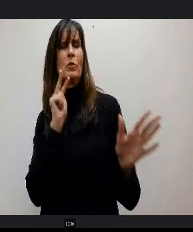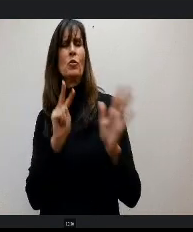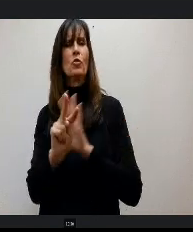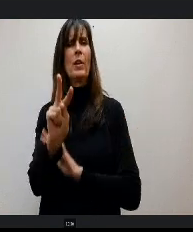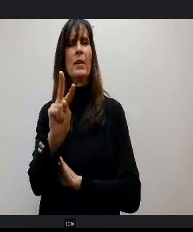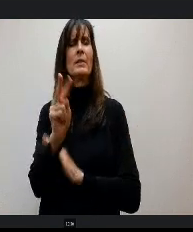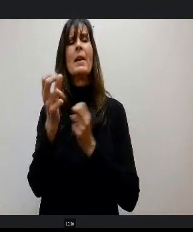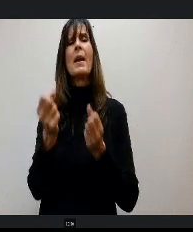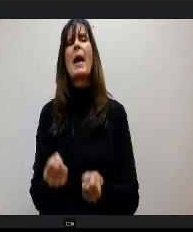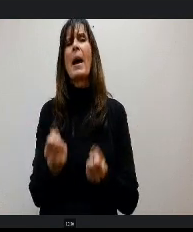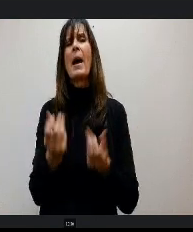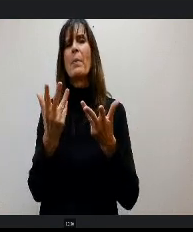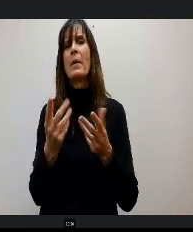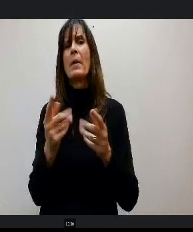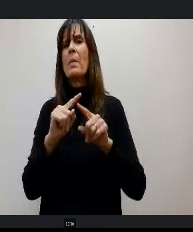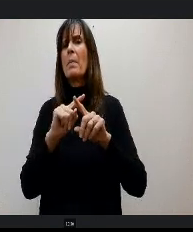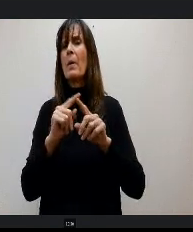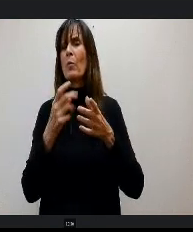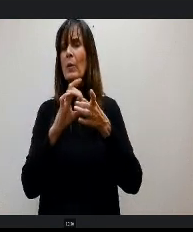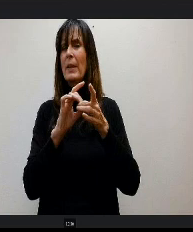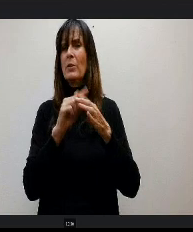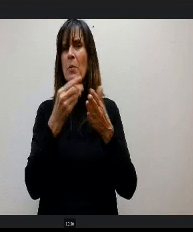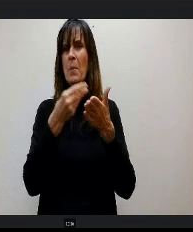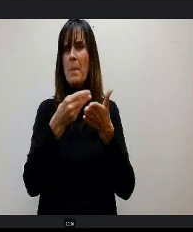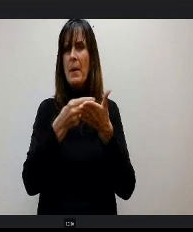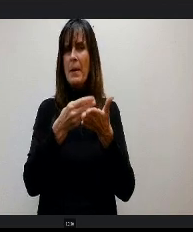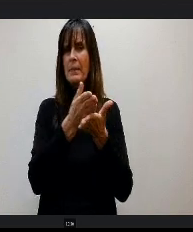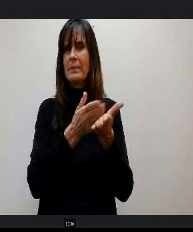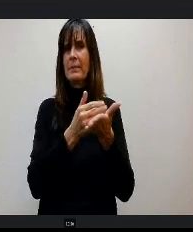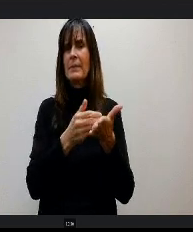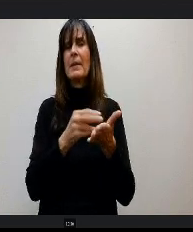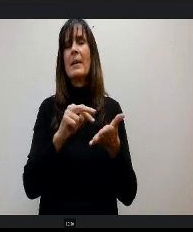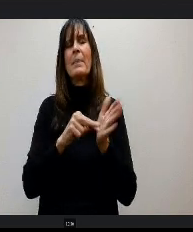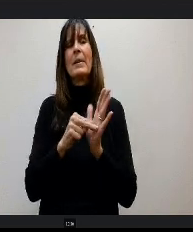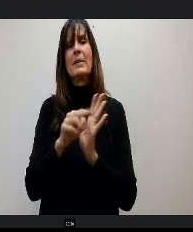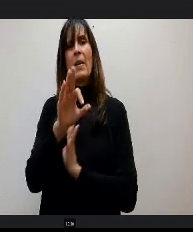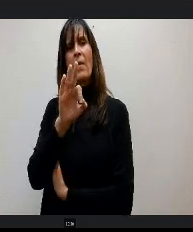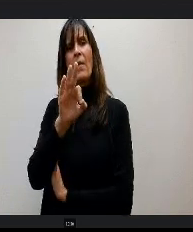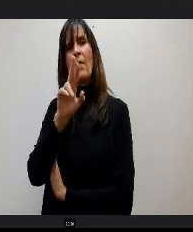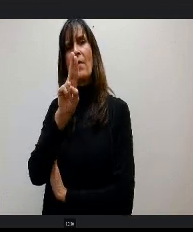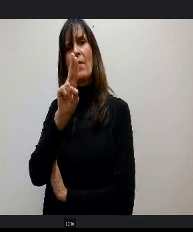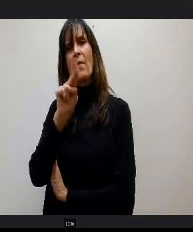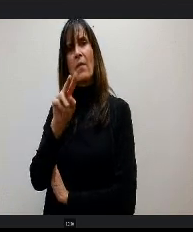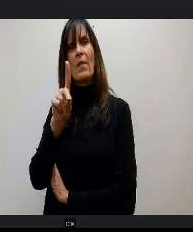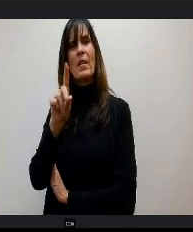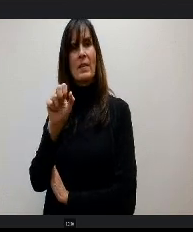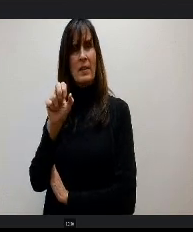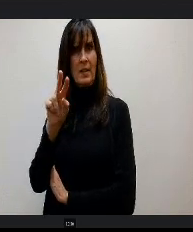a budgeting stance we use funded pupil count and that again corresponds